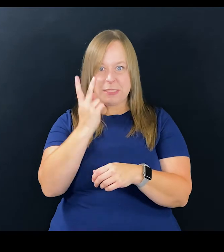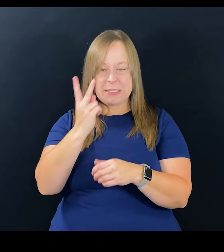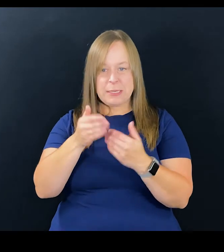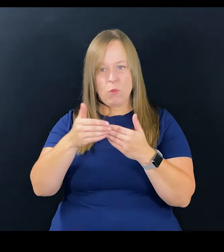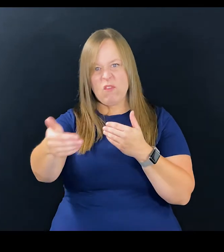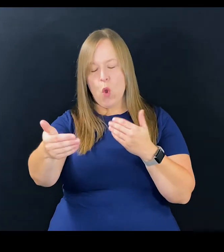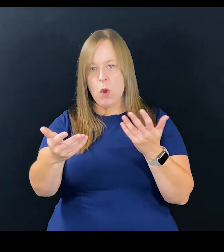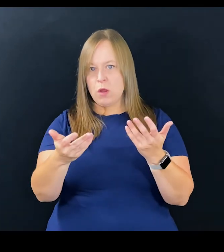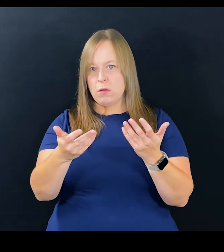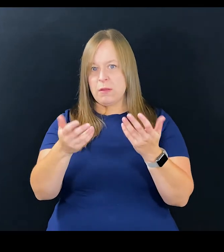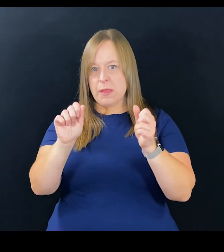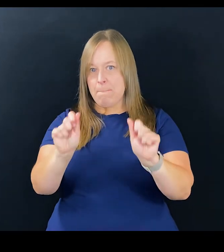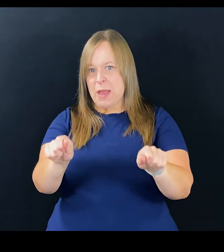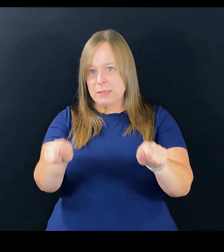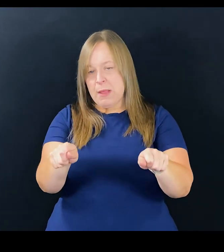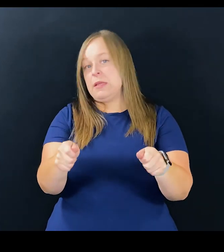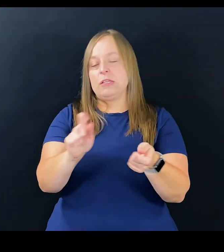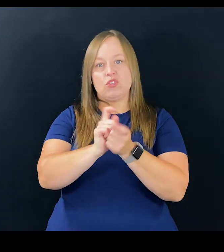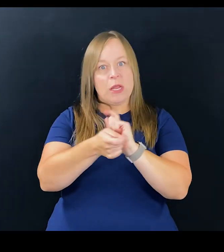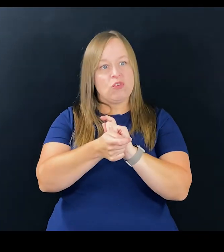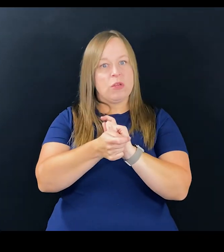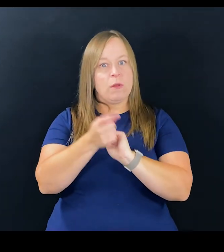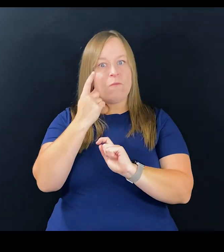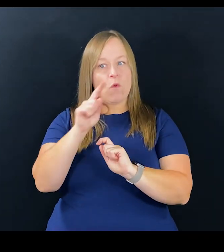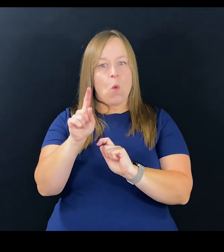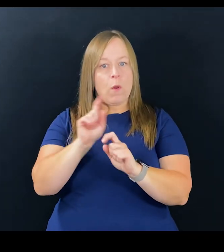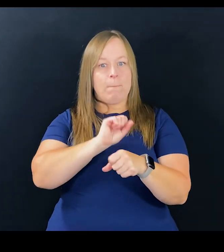you both see moving forward as a possibility of change